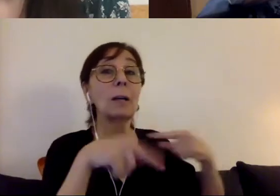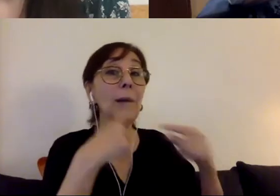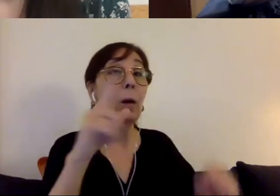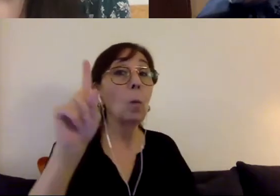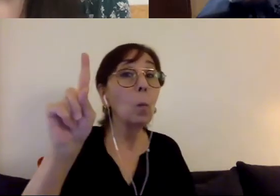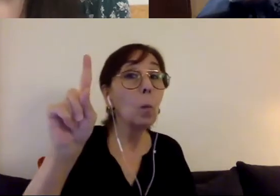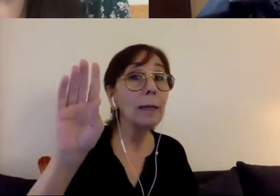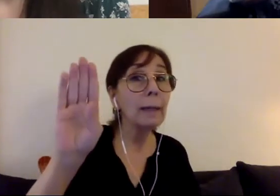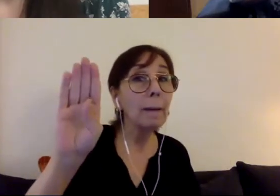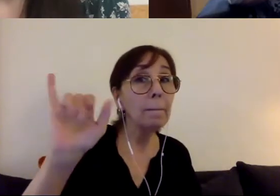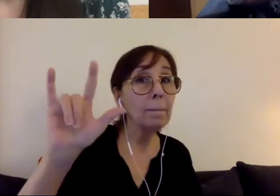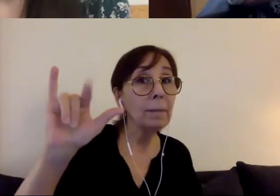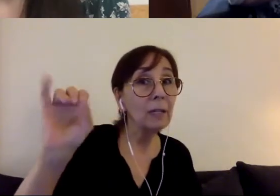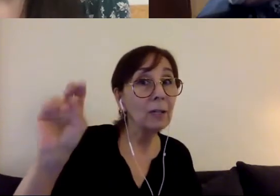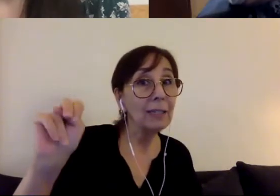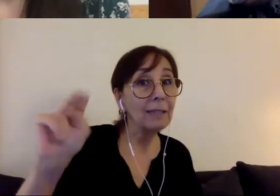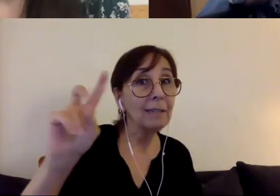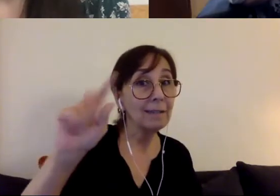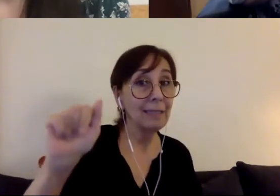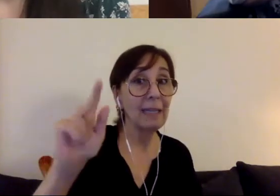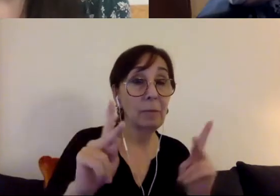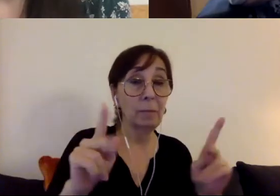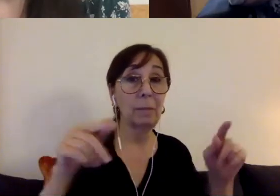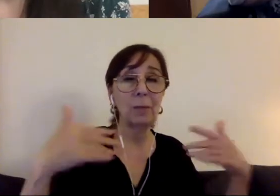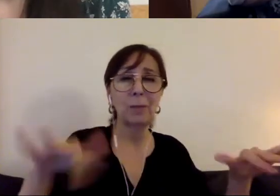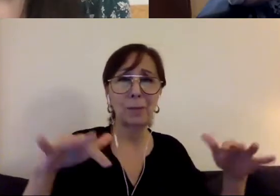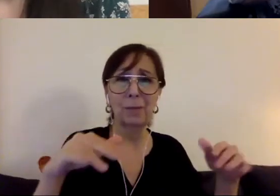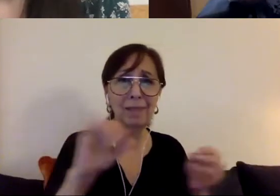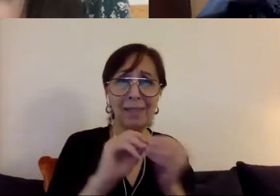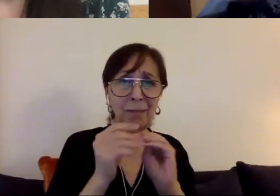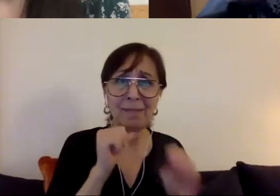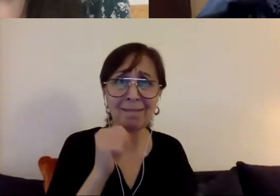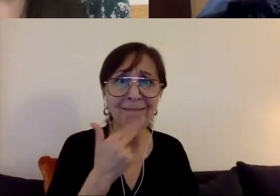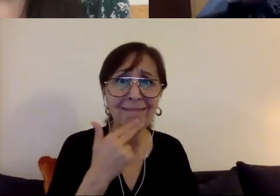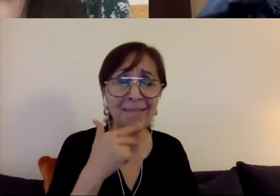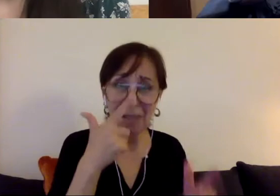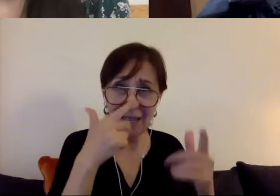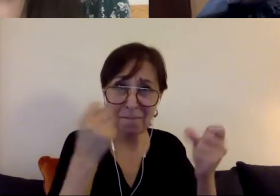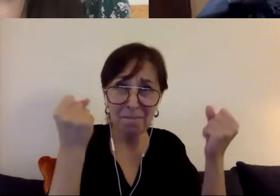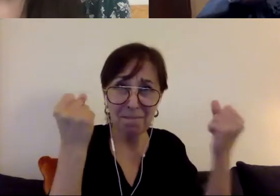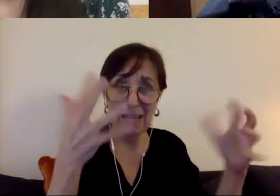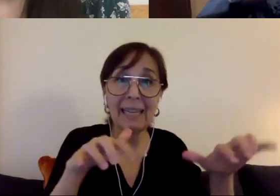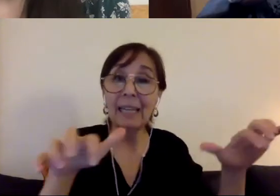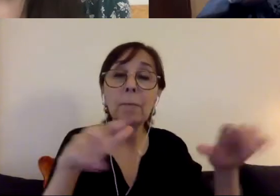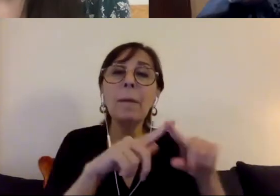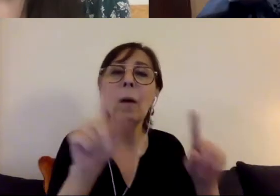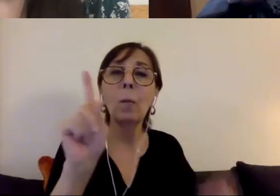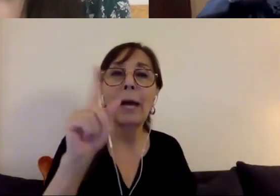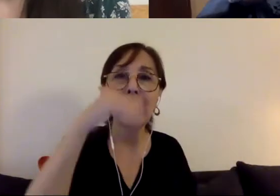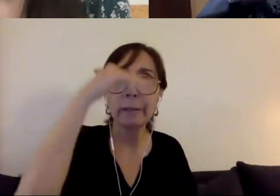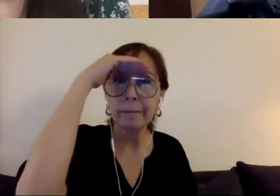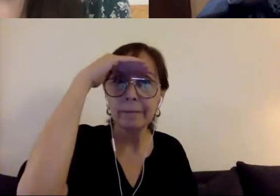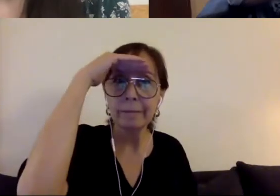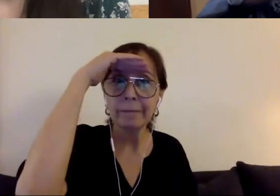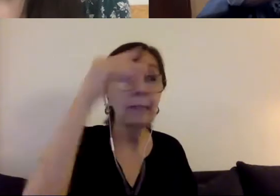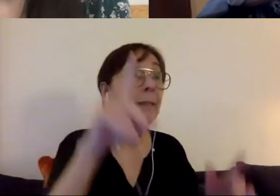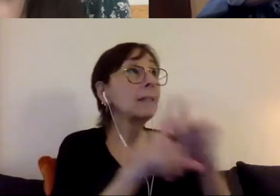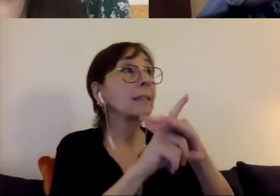people. Those are huge numbers. But the reality is we're not reflected anywhere